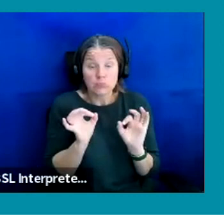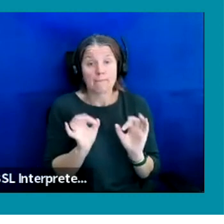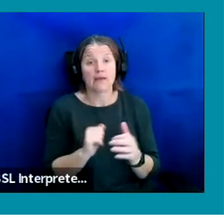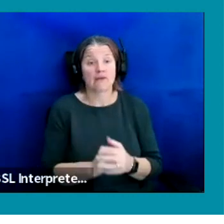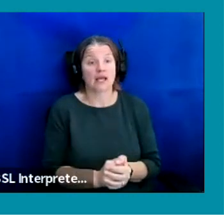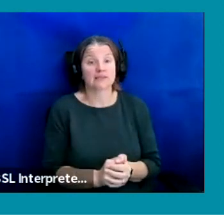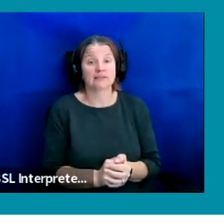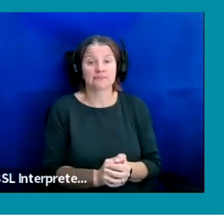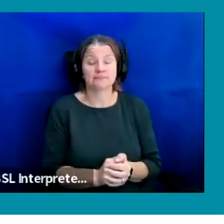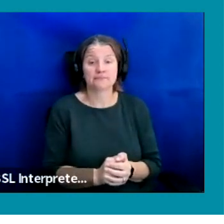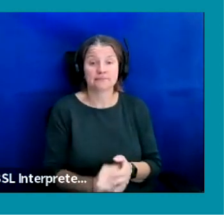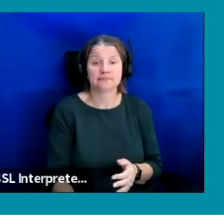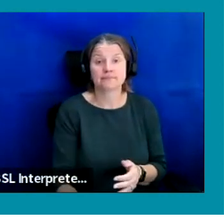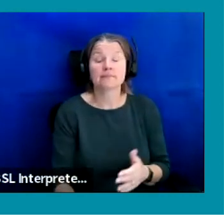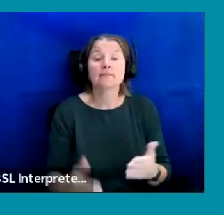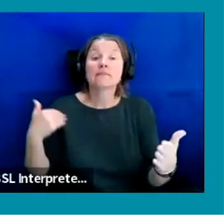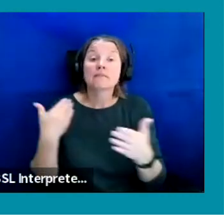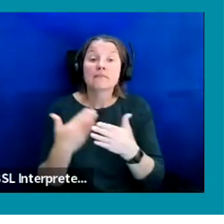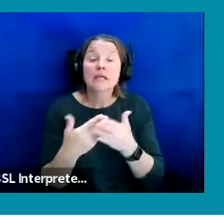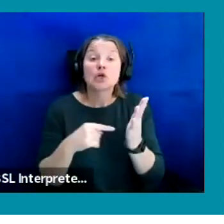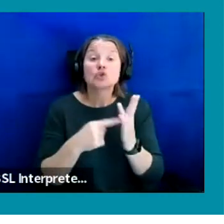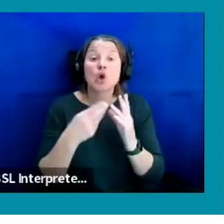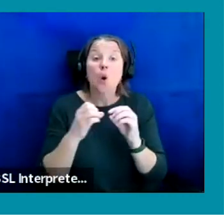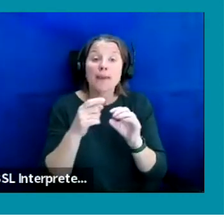And in the meantime Toby, if you can just share the links to the Evenbreak Career Hive